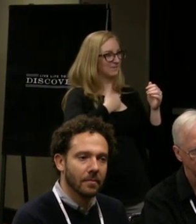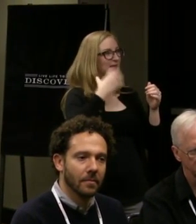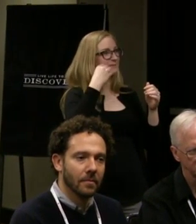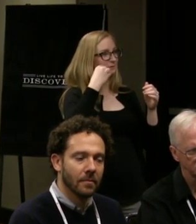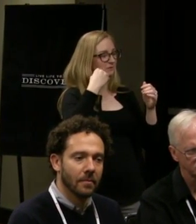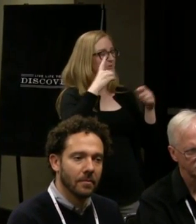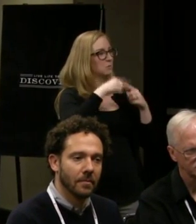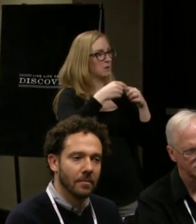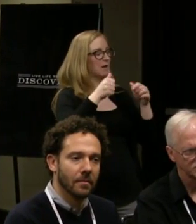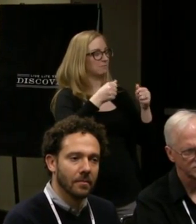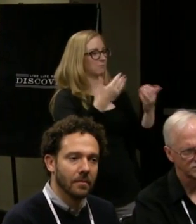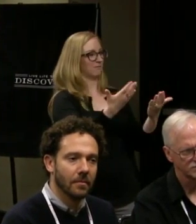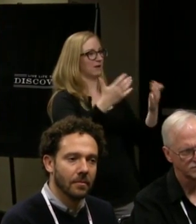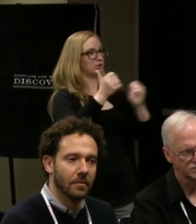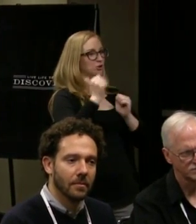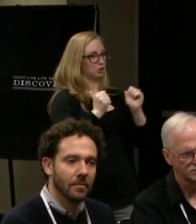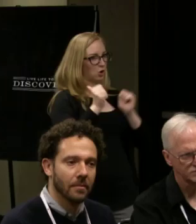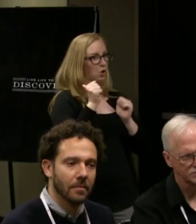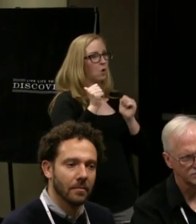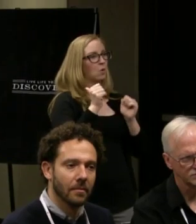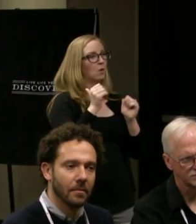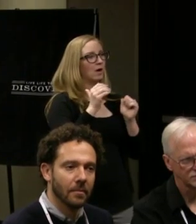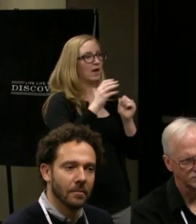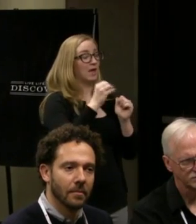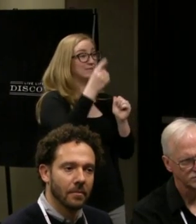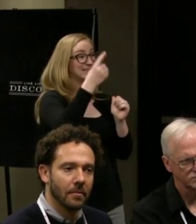a show-- I mean it was literally half deaf, half hearing,